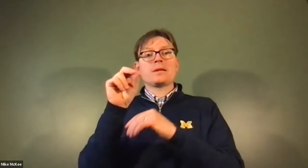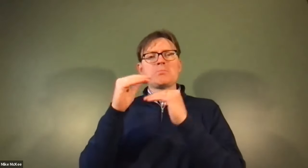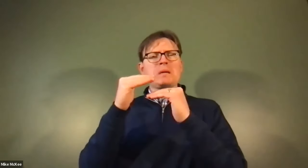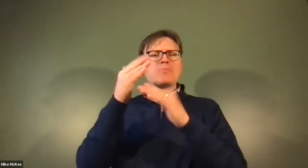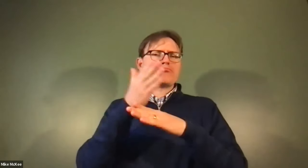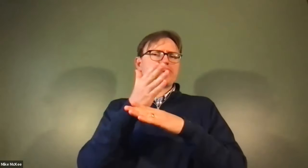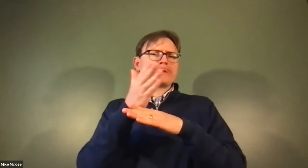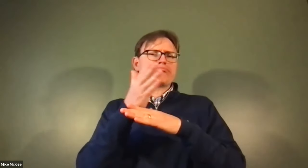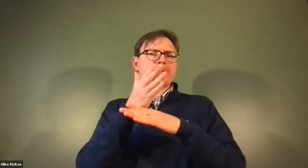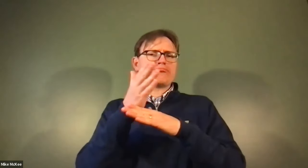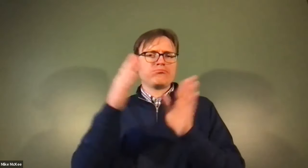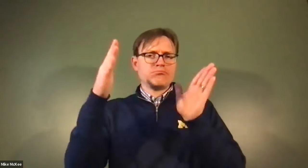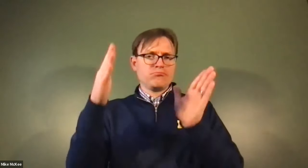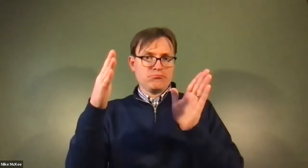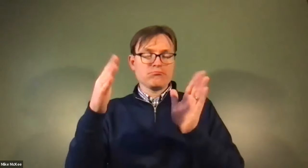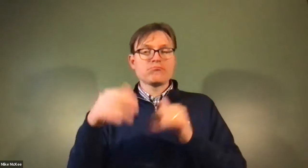James Cech: So if you're in the 130s.